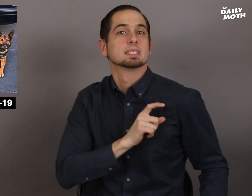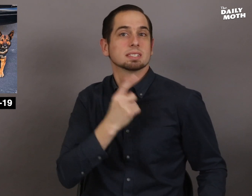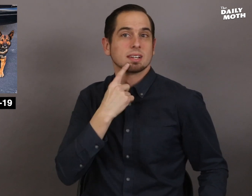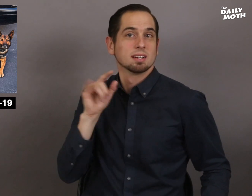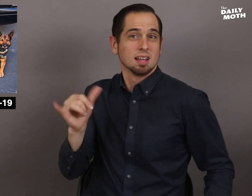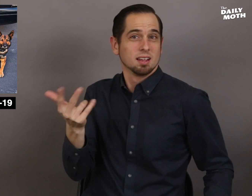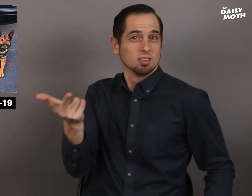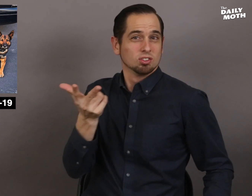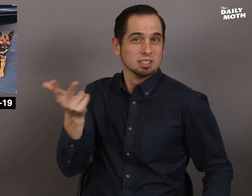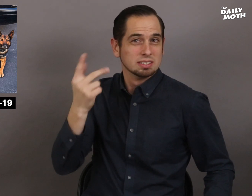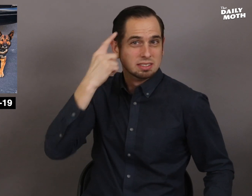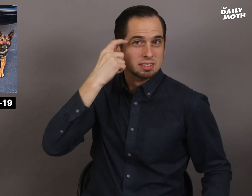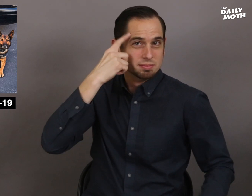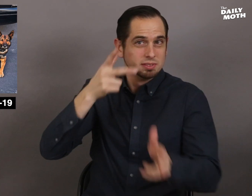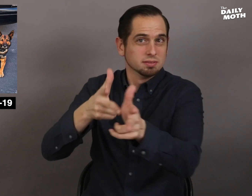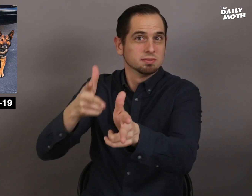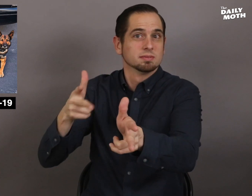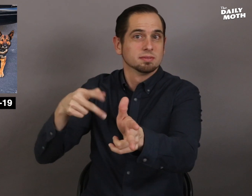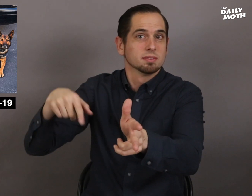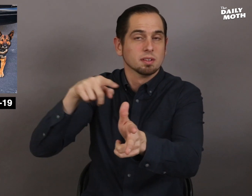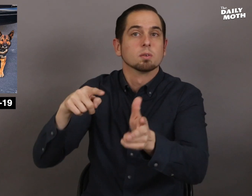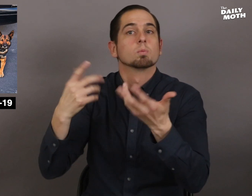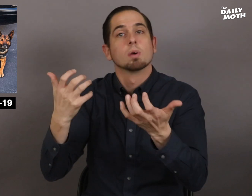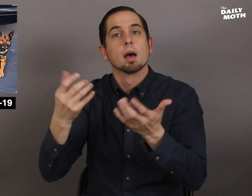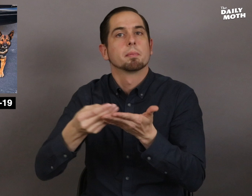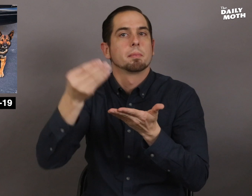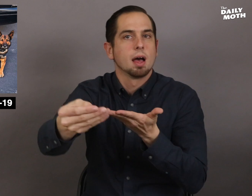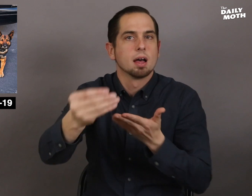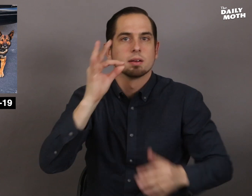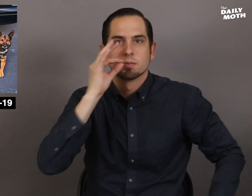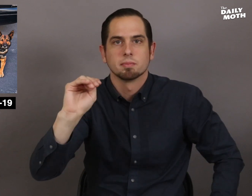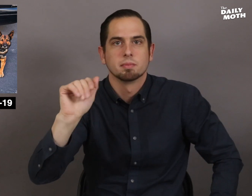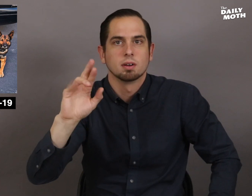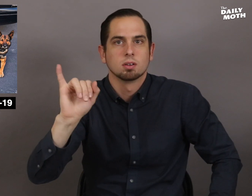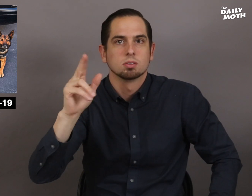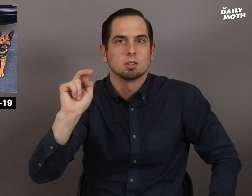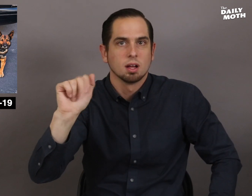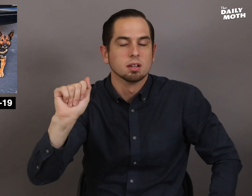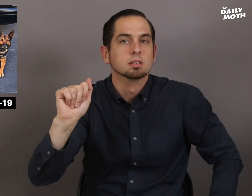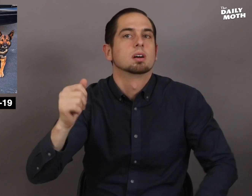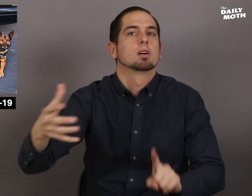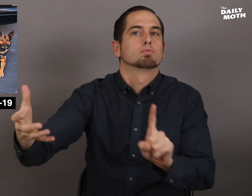Police said the three suspects wanted to buy marijuana